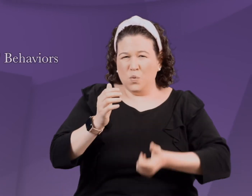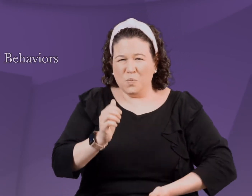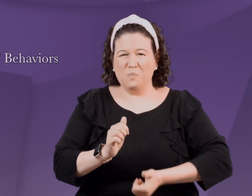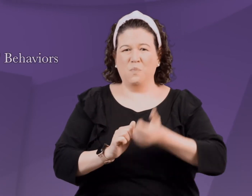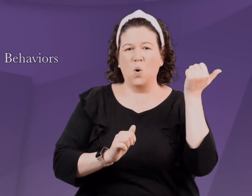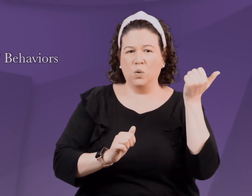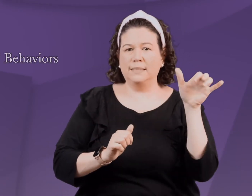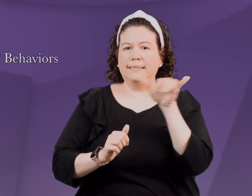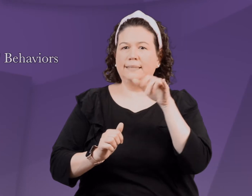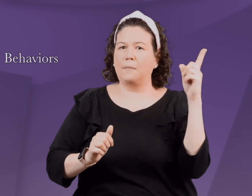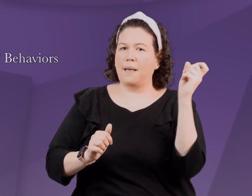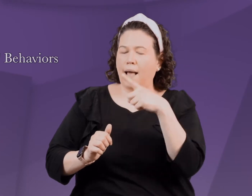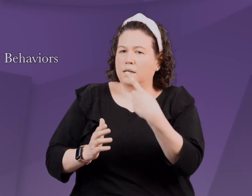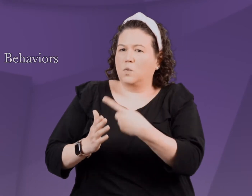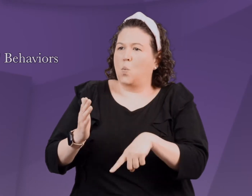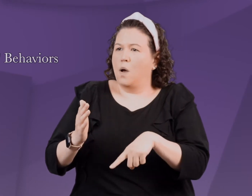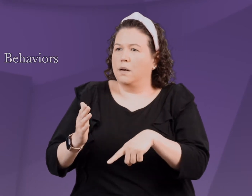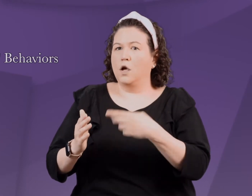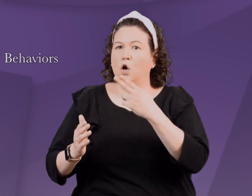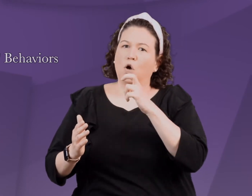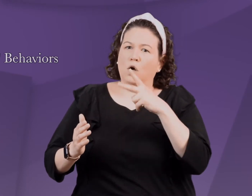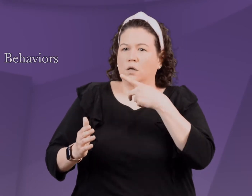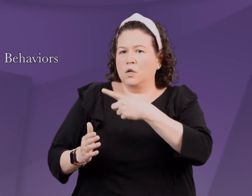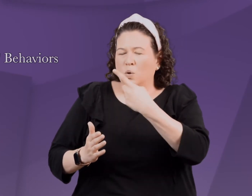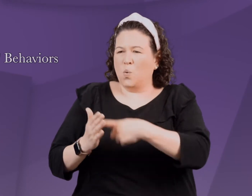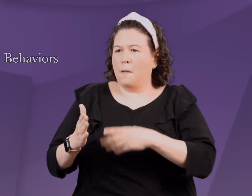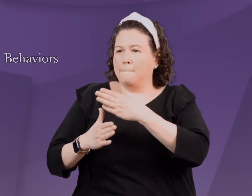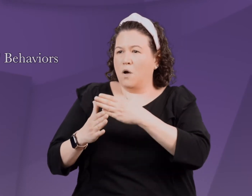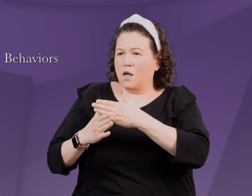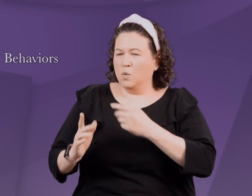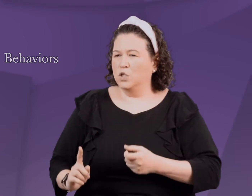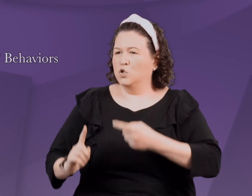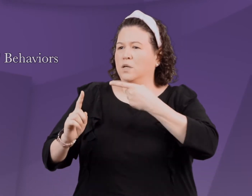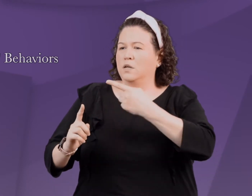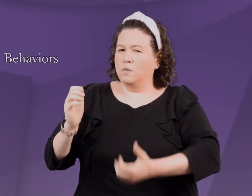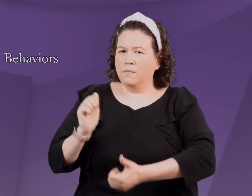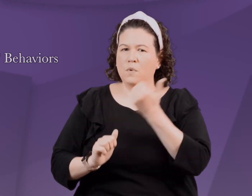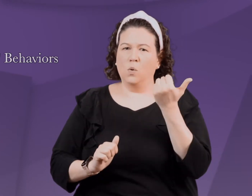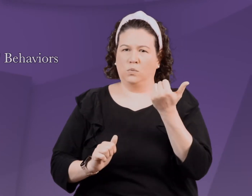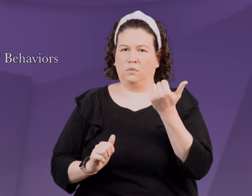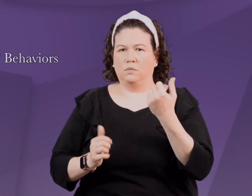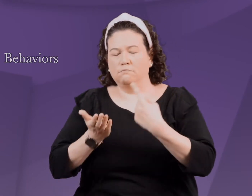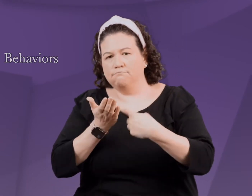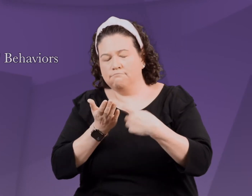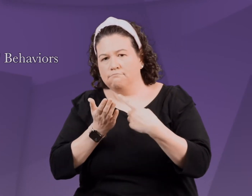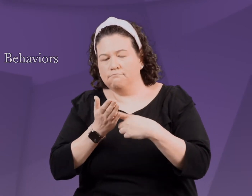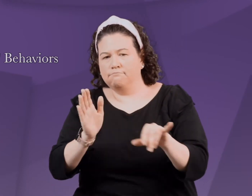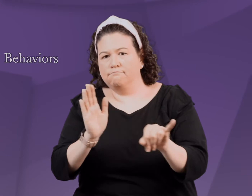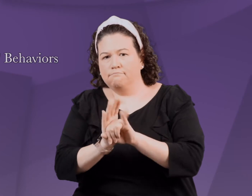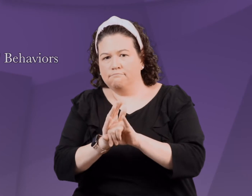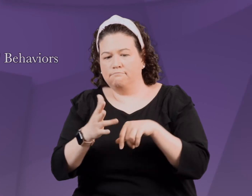Then asking what three behaviors hook them.